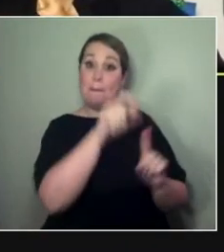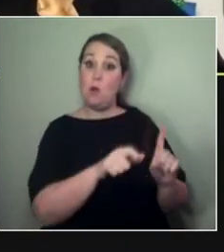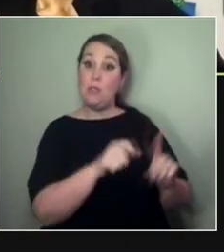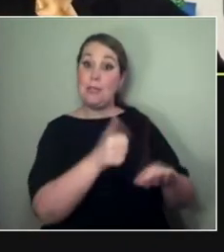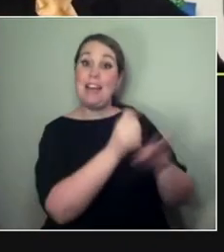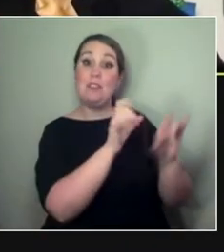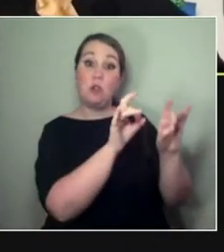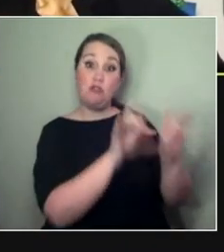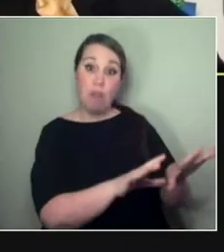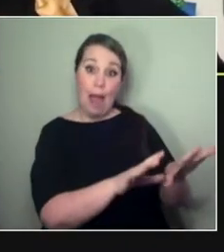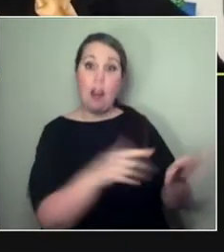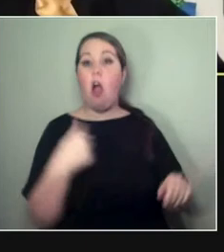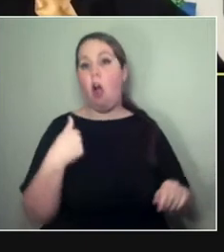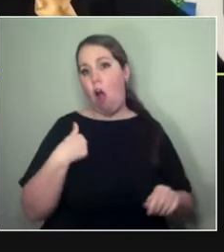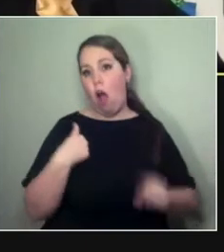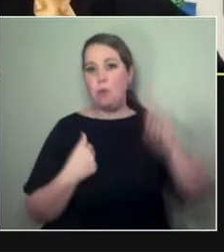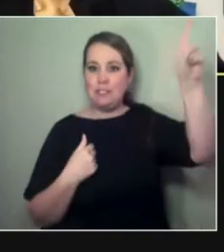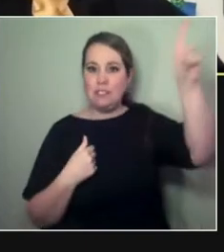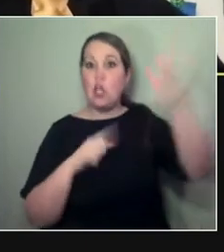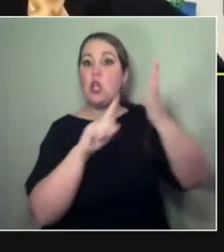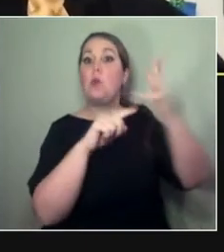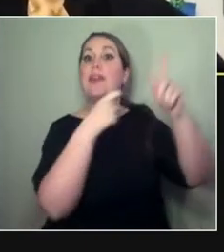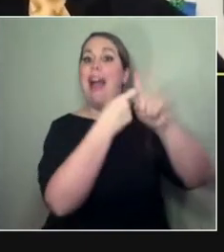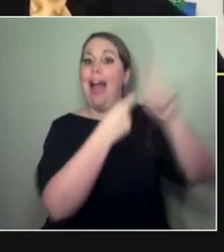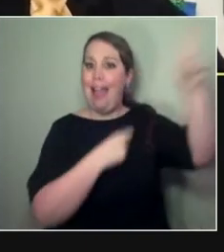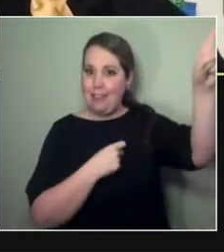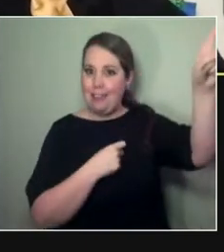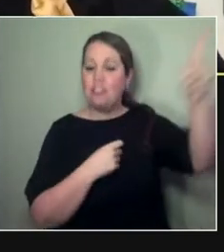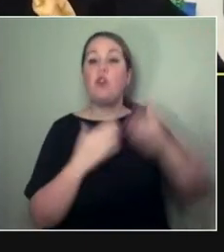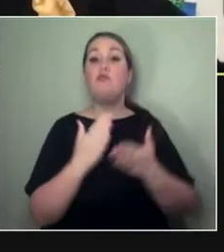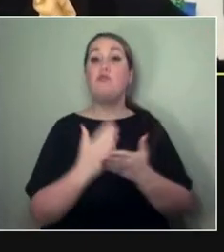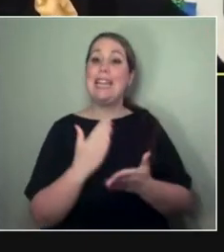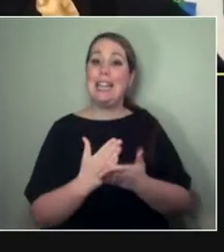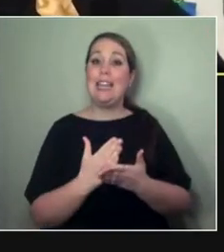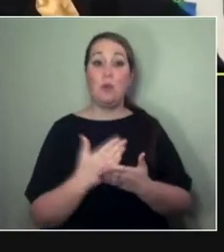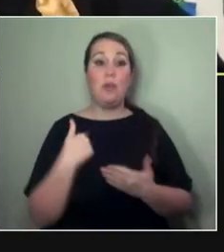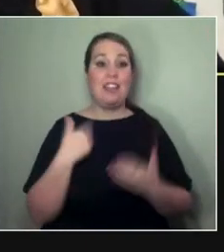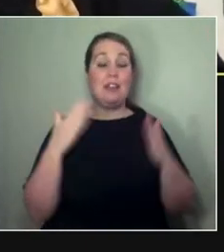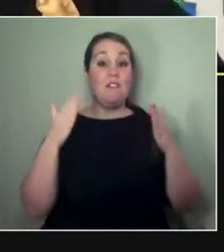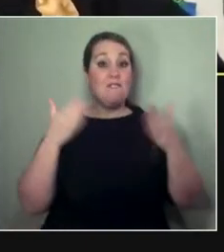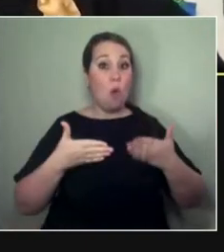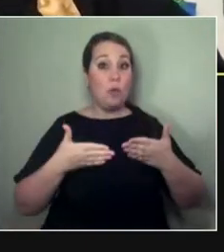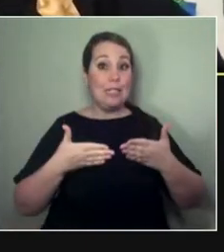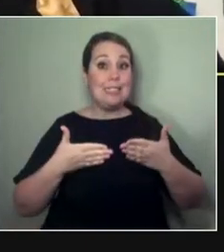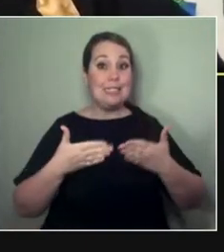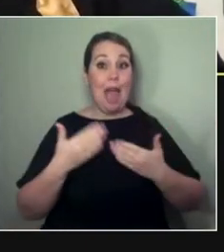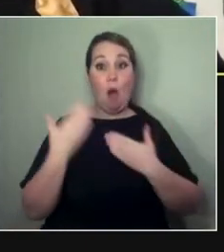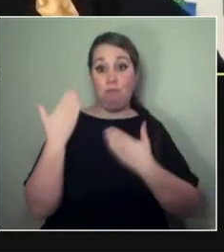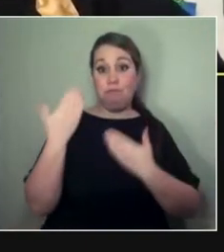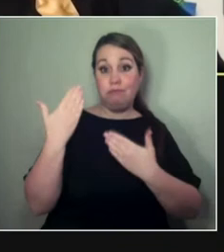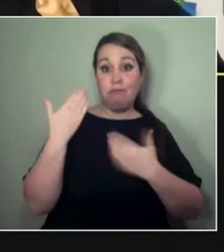focused on artists who were based away from Aotearoa, just to kind of have these satellites, you know,